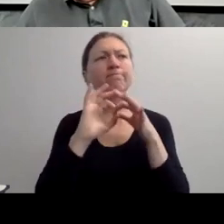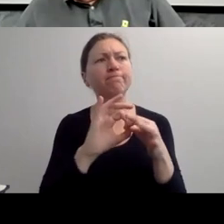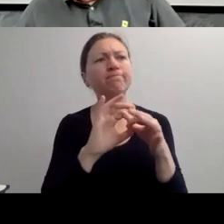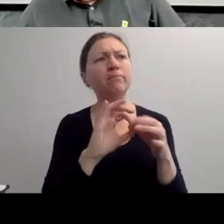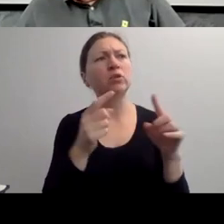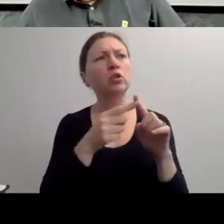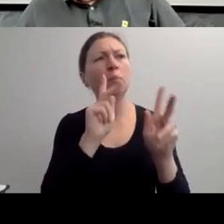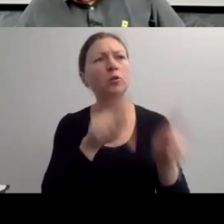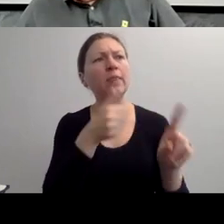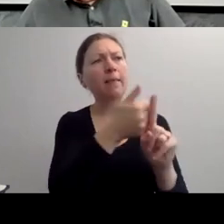THEIR OWN DECISIONS."